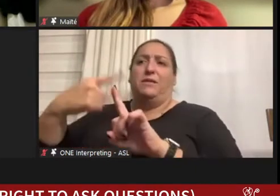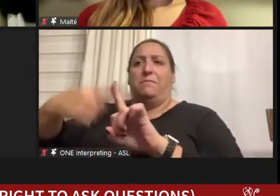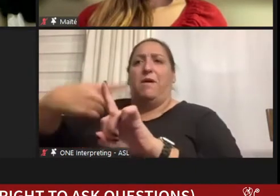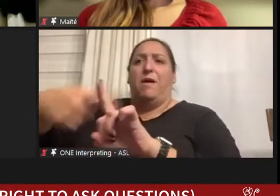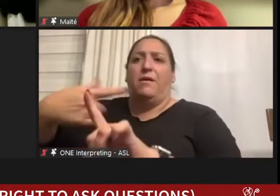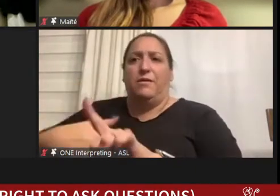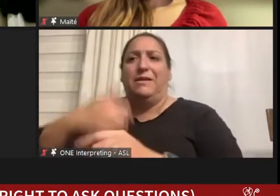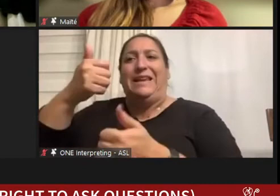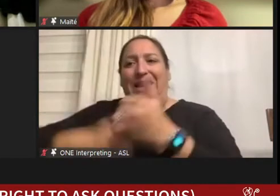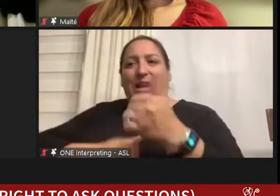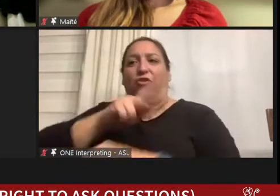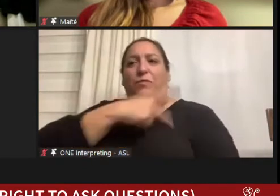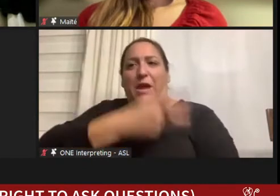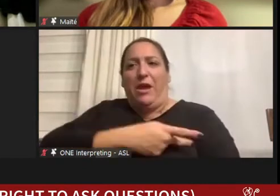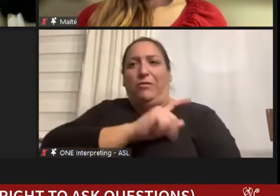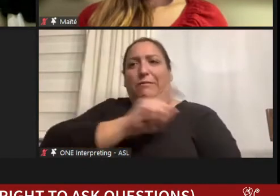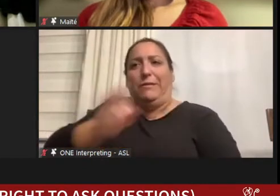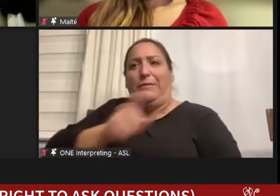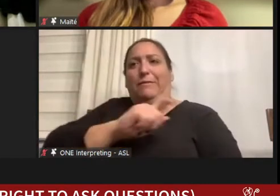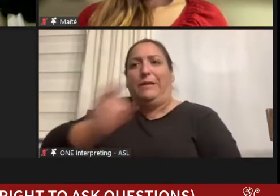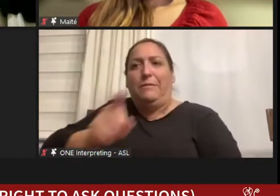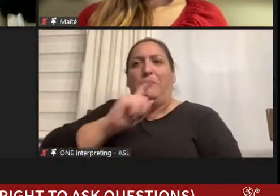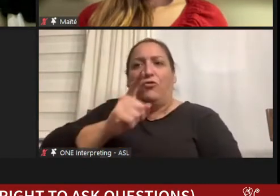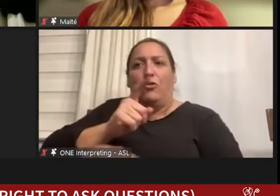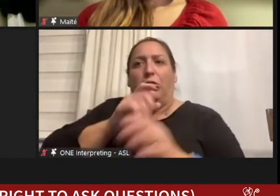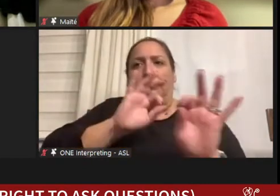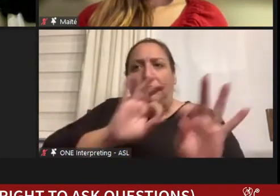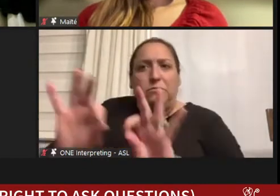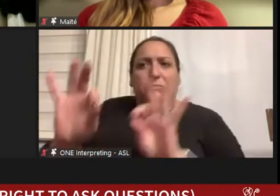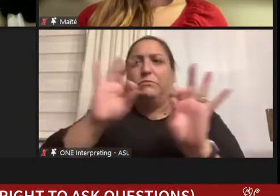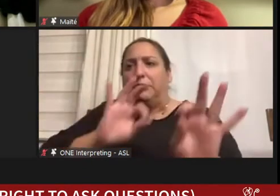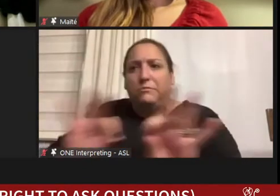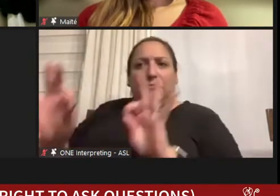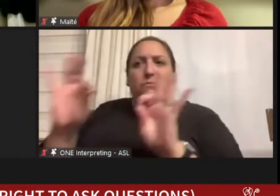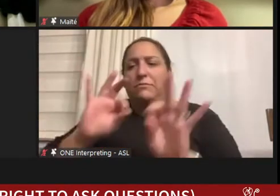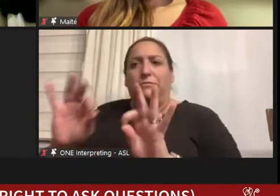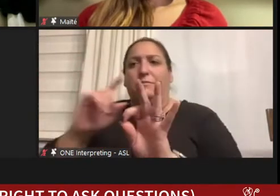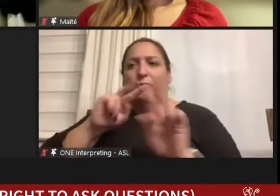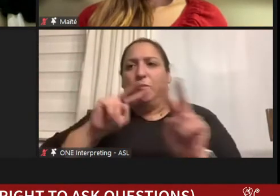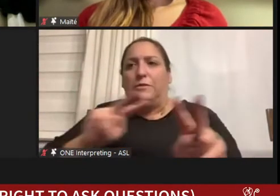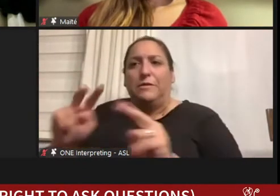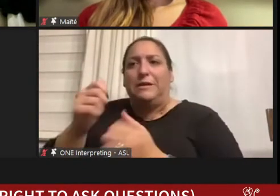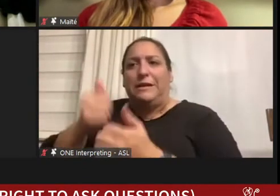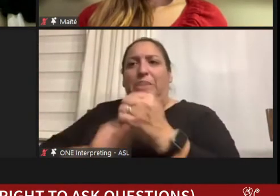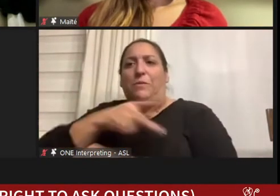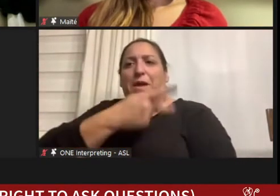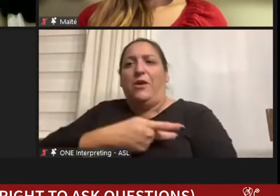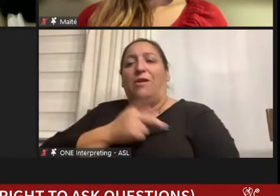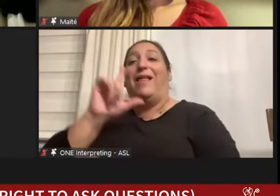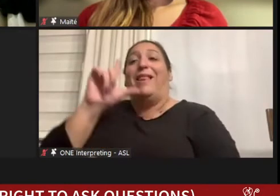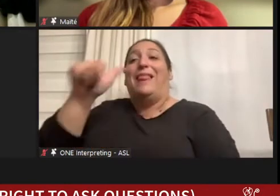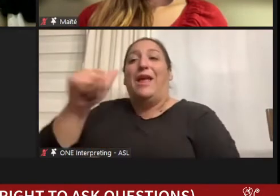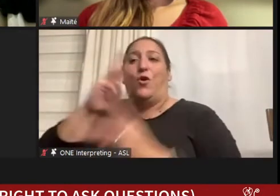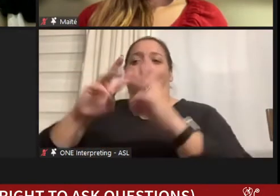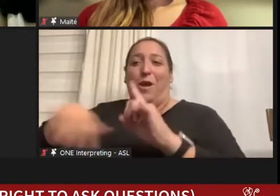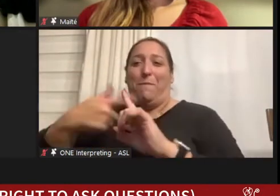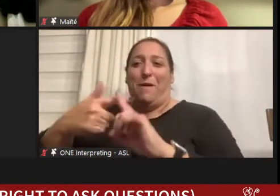properly situated. And I worried about myself later because truly this double lung transplant